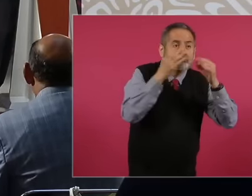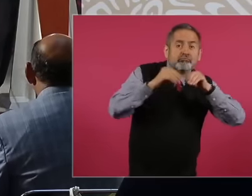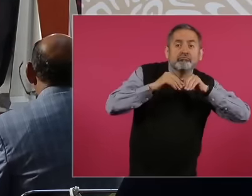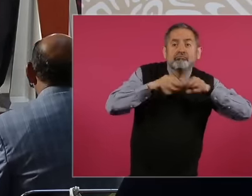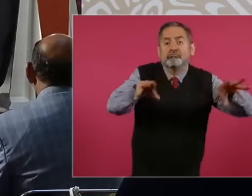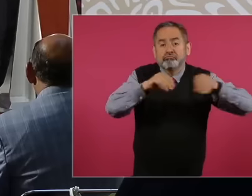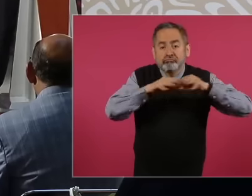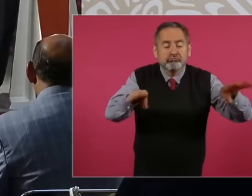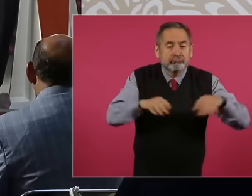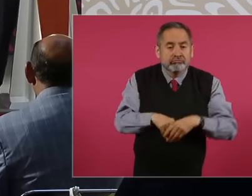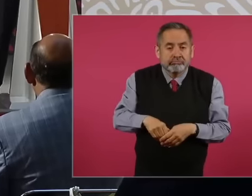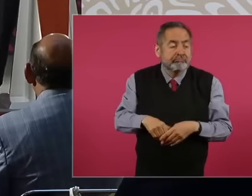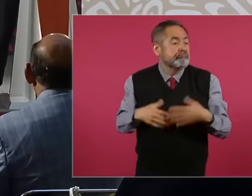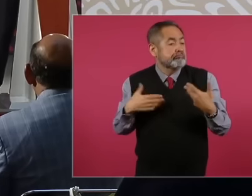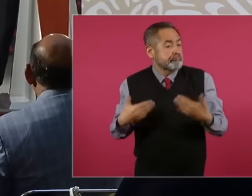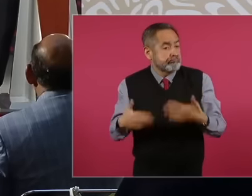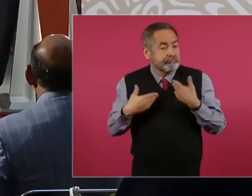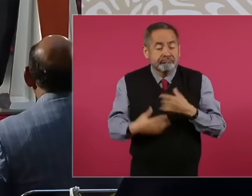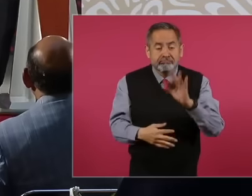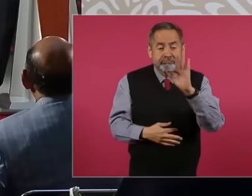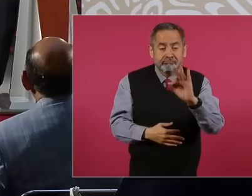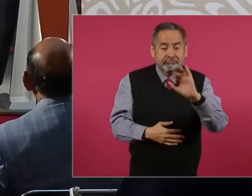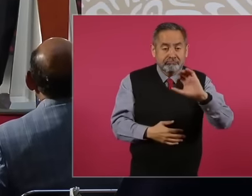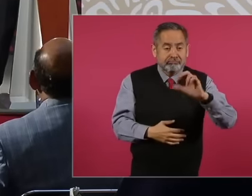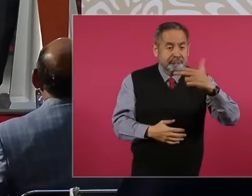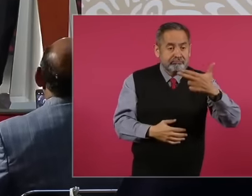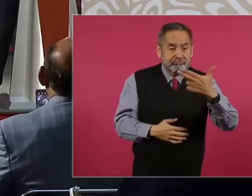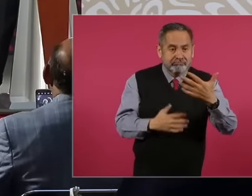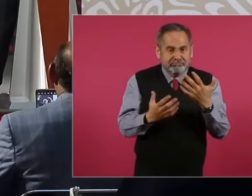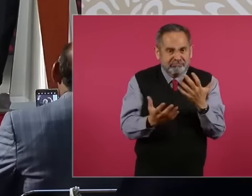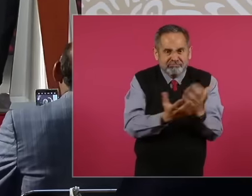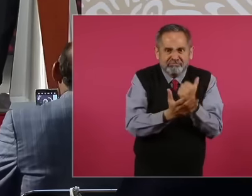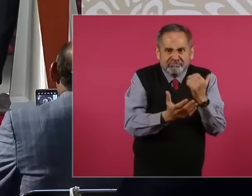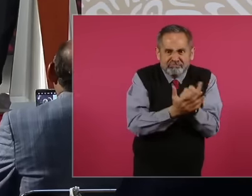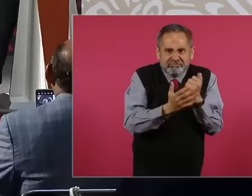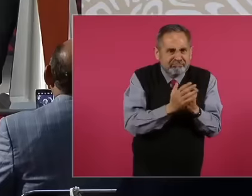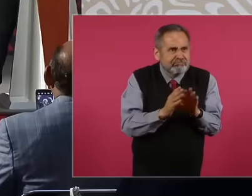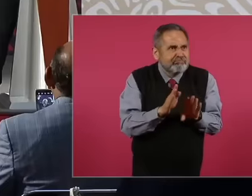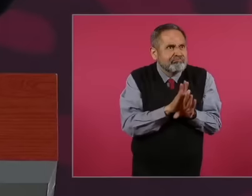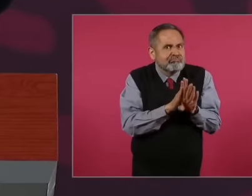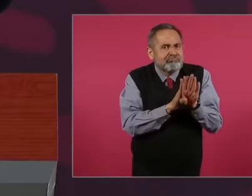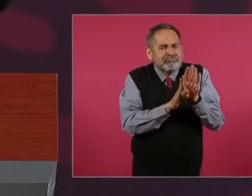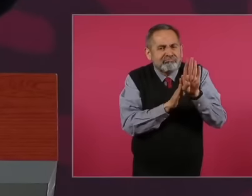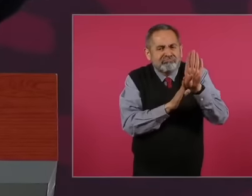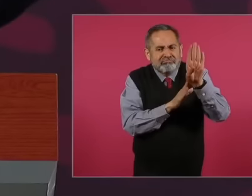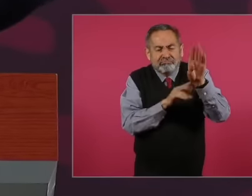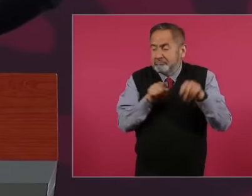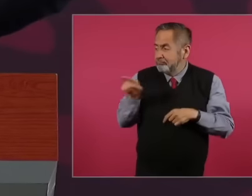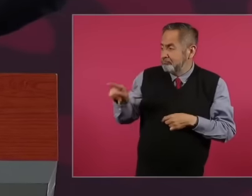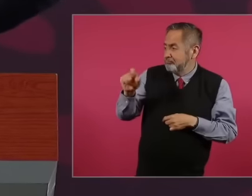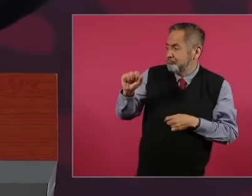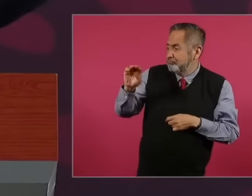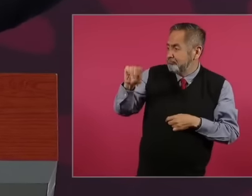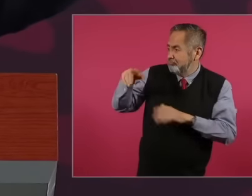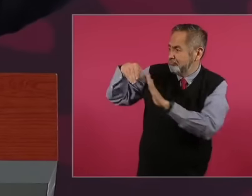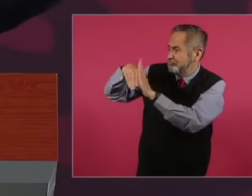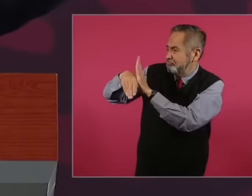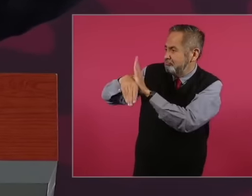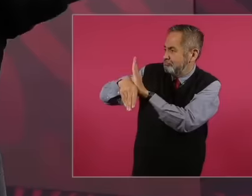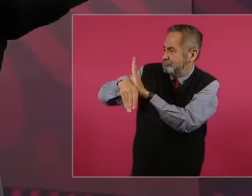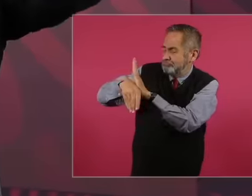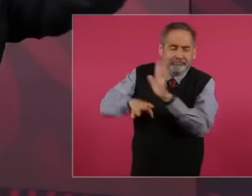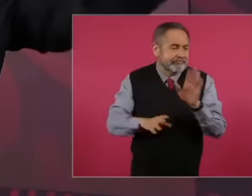was already reaching me he was growing growing growing because They were preparing the ground for the